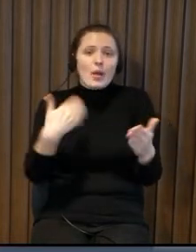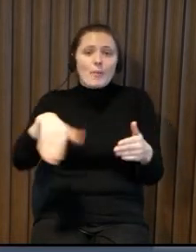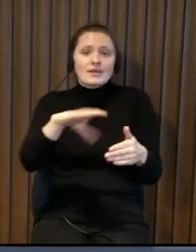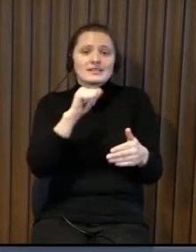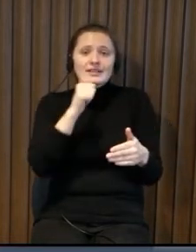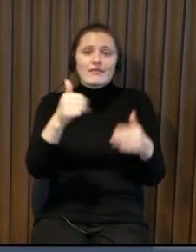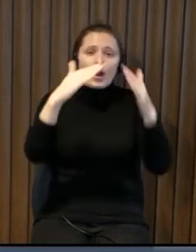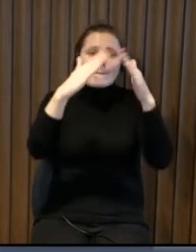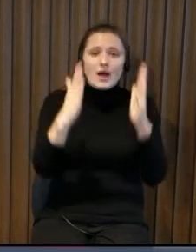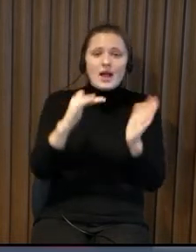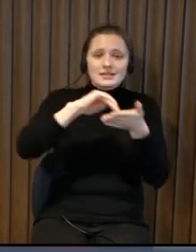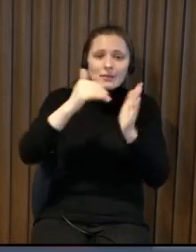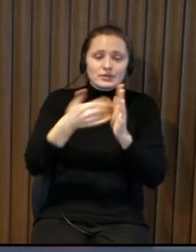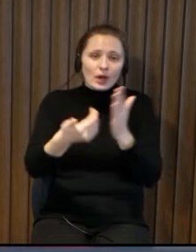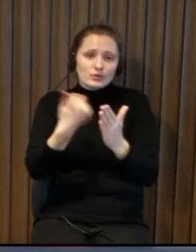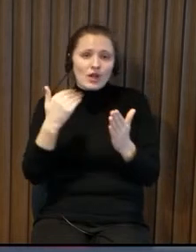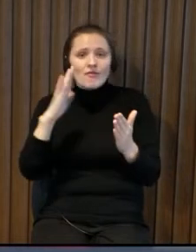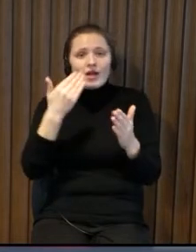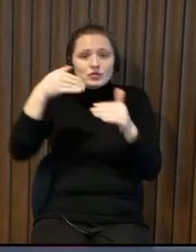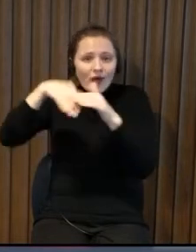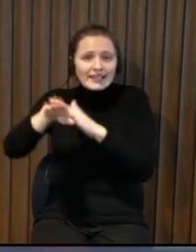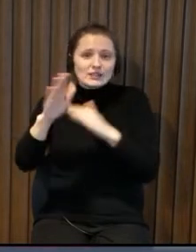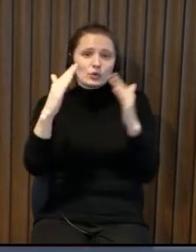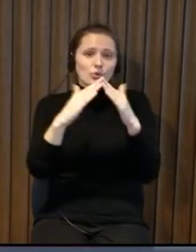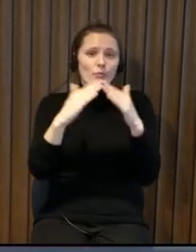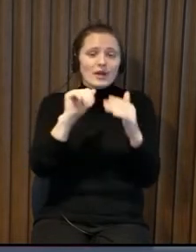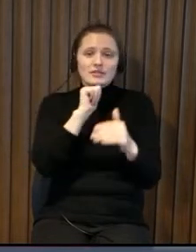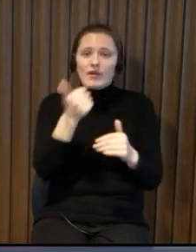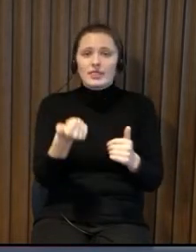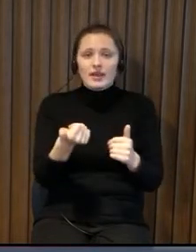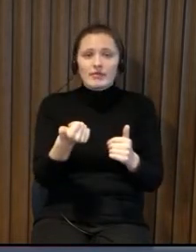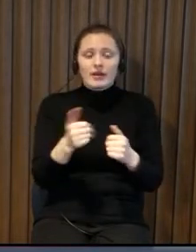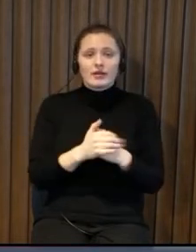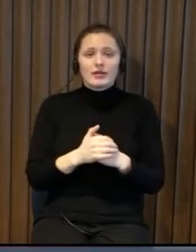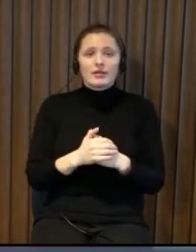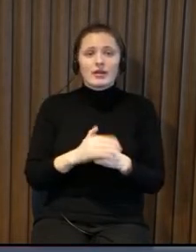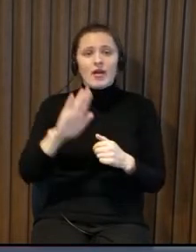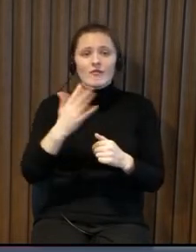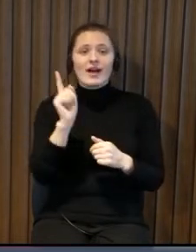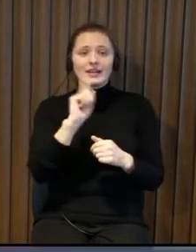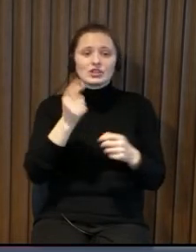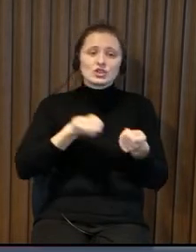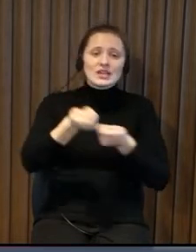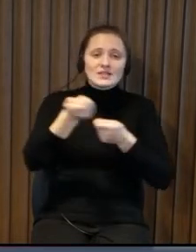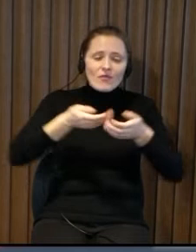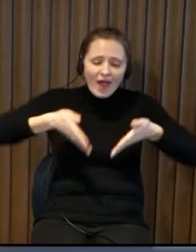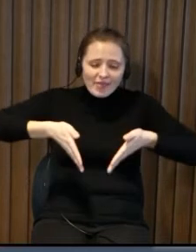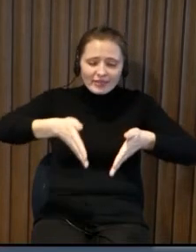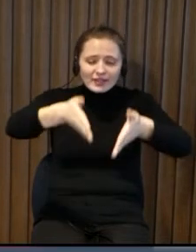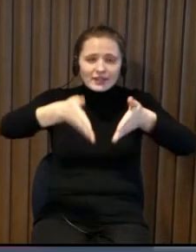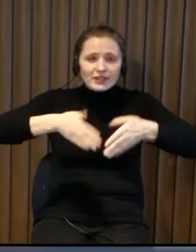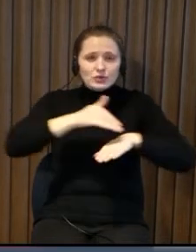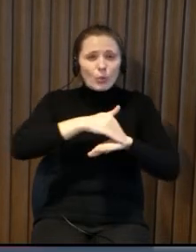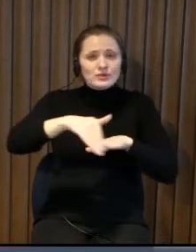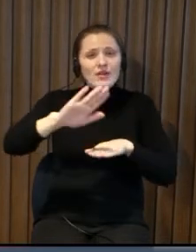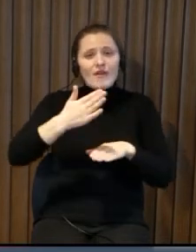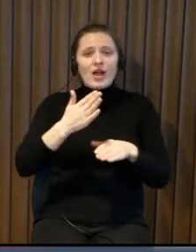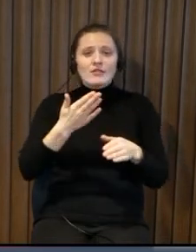just erase this street or pedestrian crossing or circumstances at home or also guidelines on